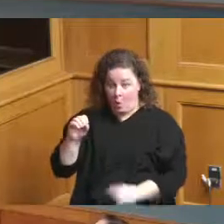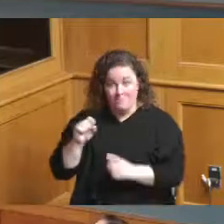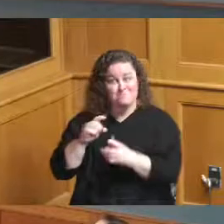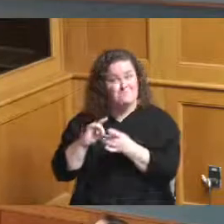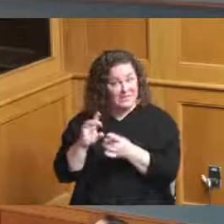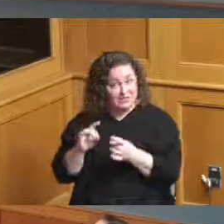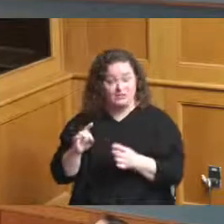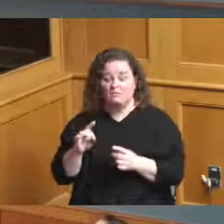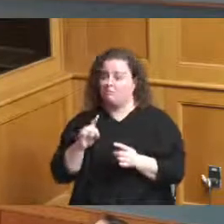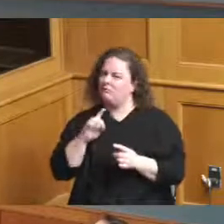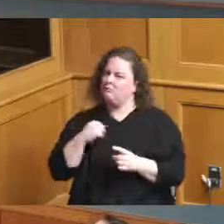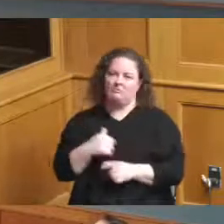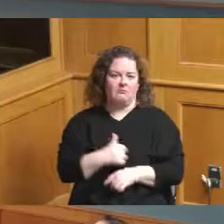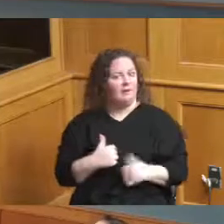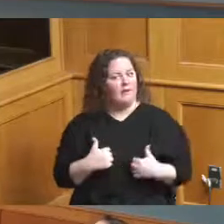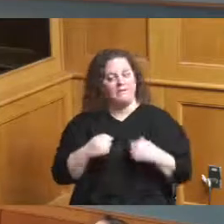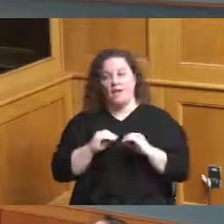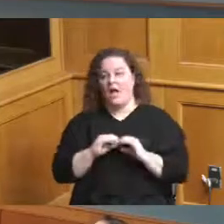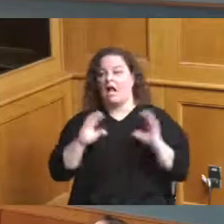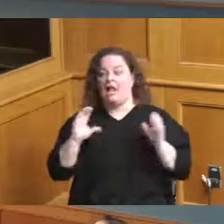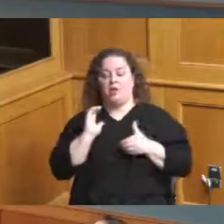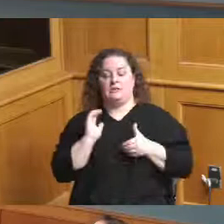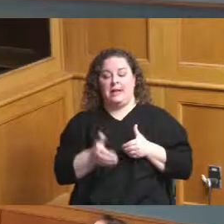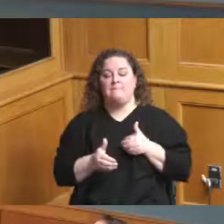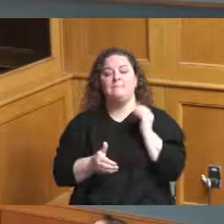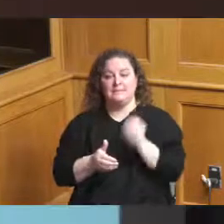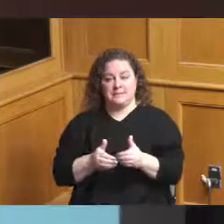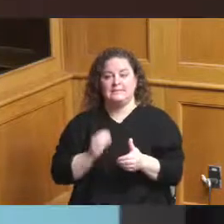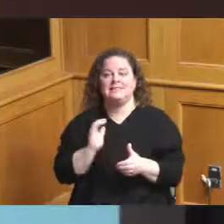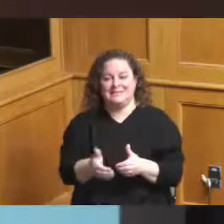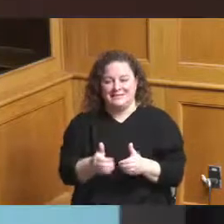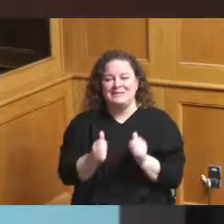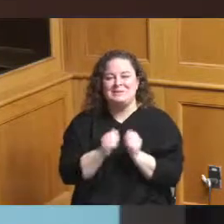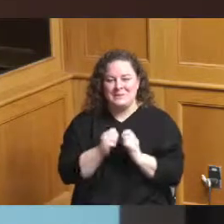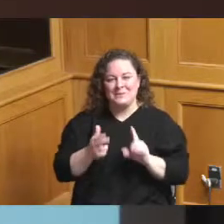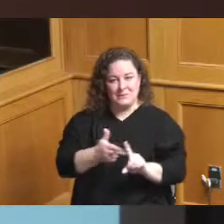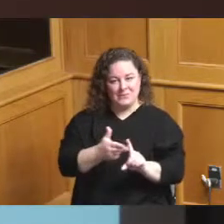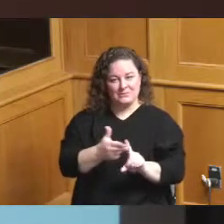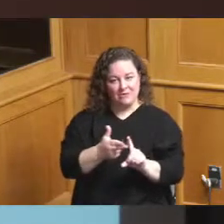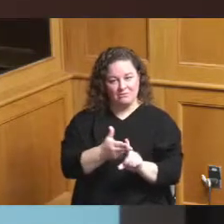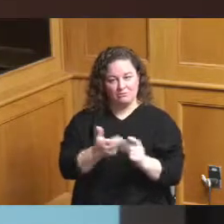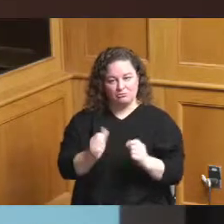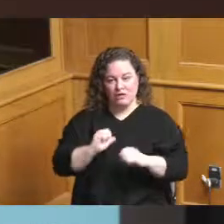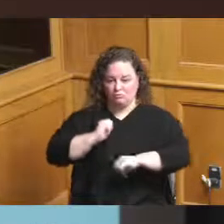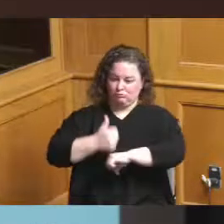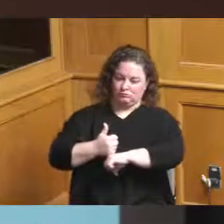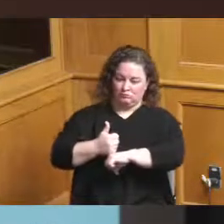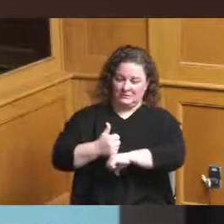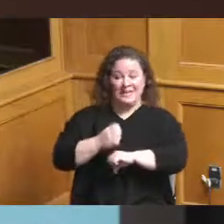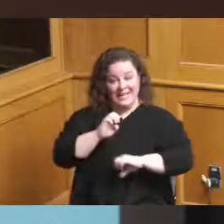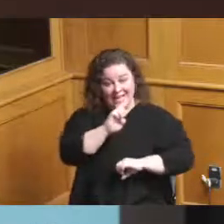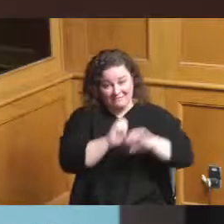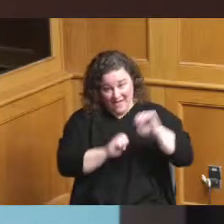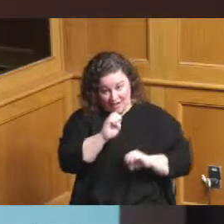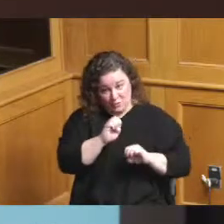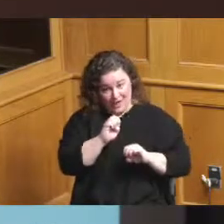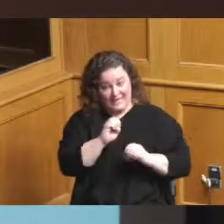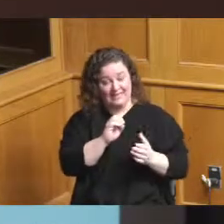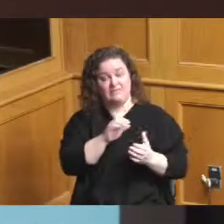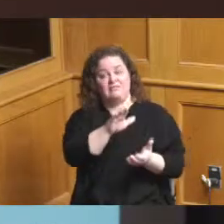clear steps here of getting the hotel evaluating the existing convention center looking at the